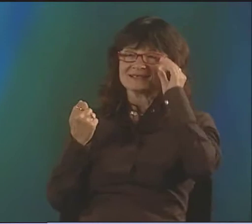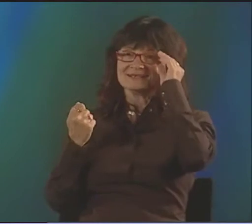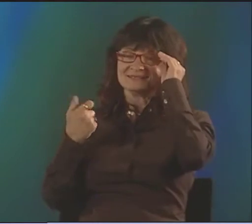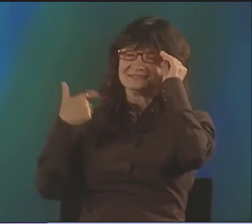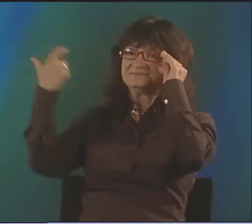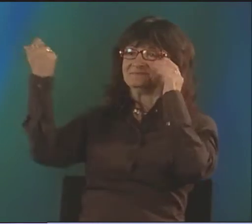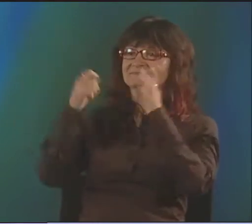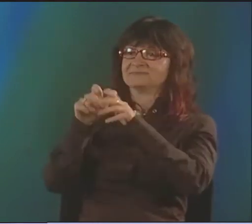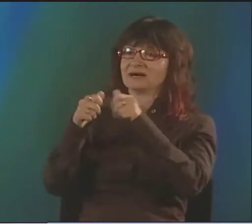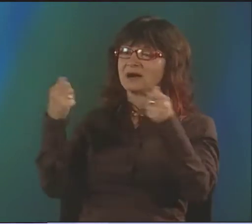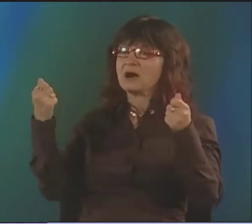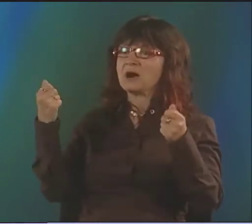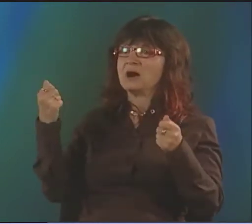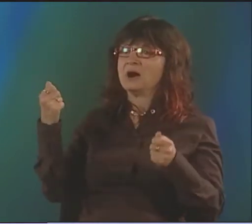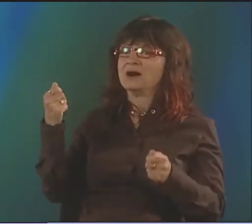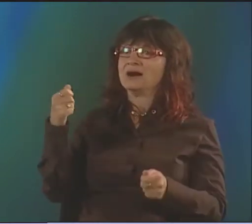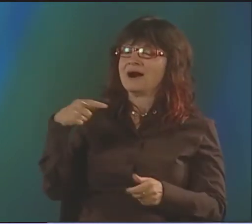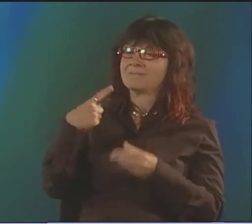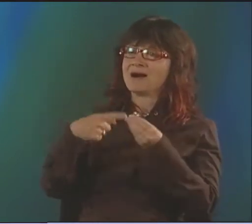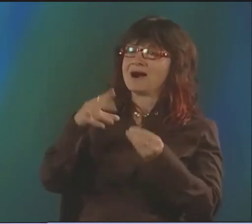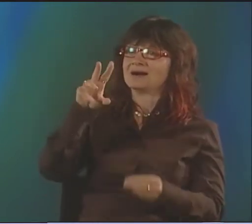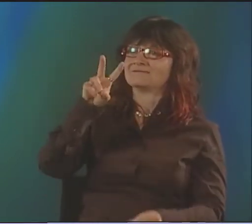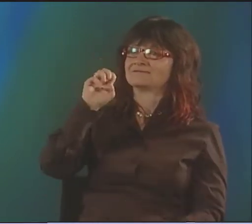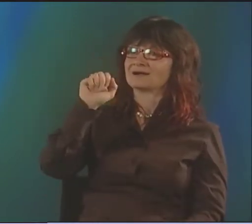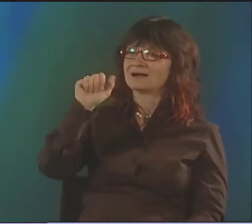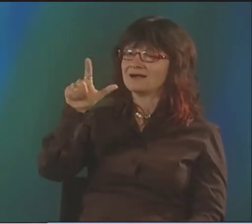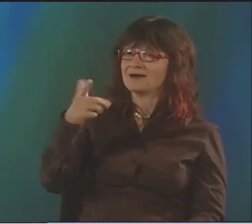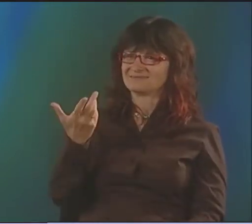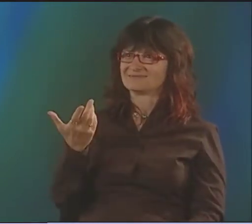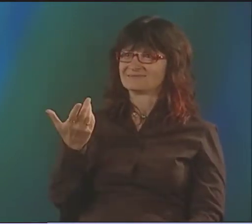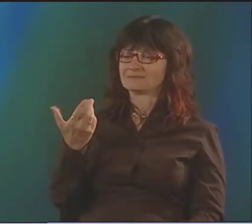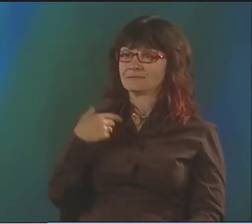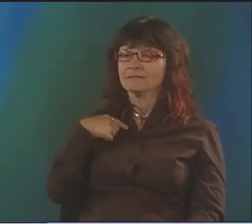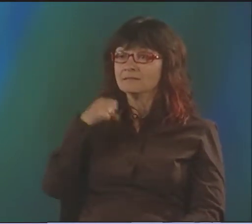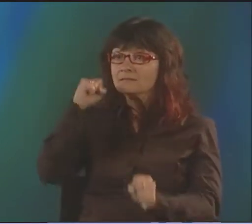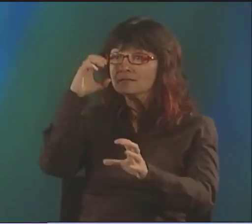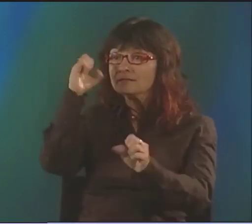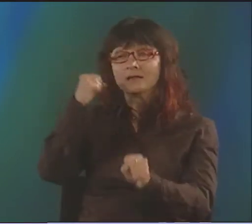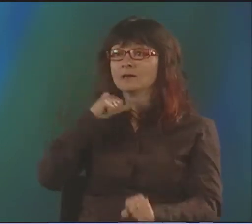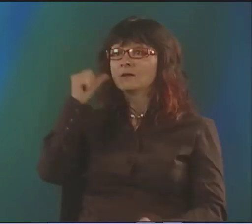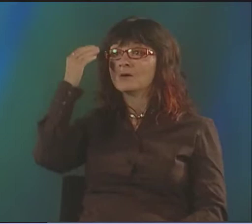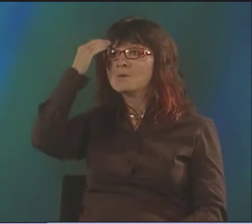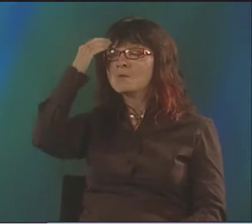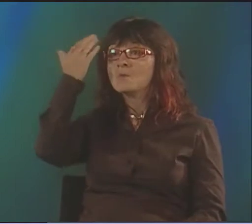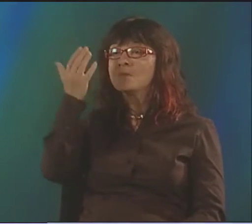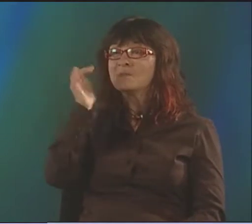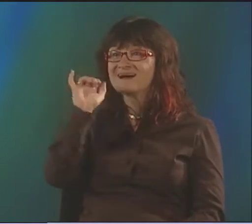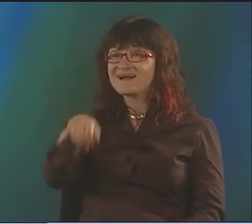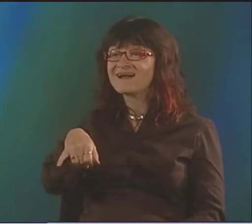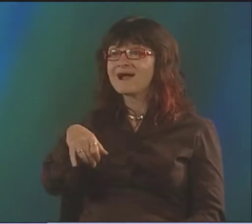AND THEY WERE LOOKING FOR MEMBERS, YOU KNOW, PEOPLE WHO WOULD BECOME PART OF THIS VEGETARIAN SOCIETY.